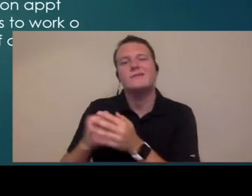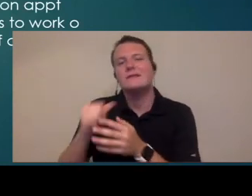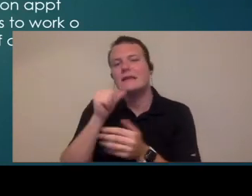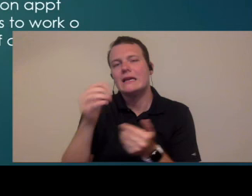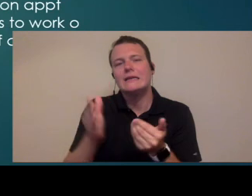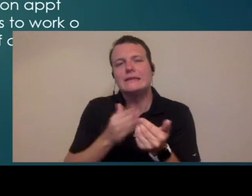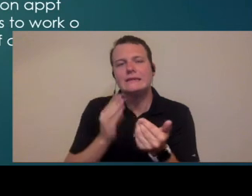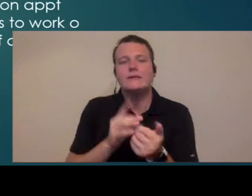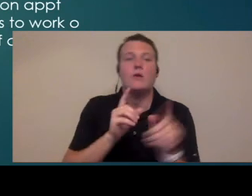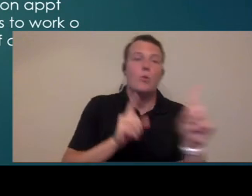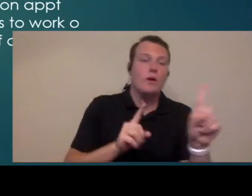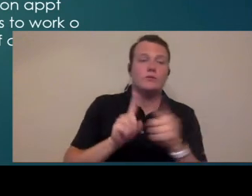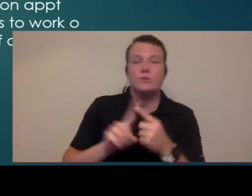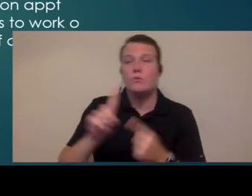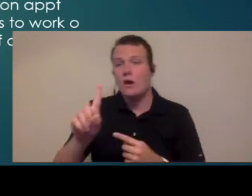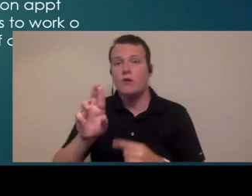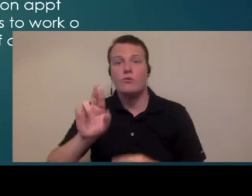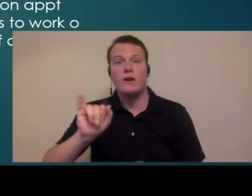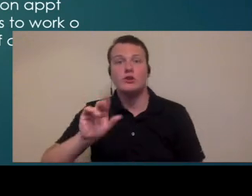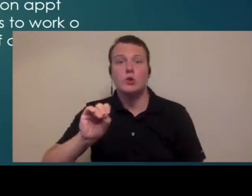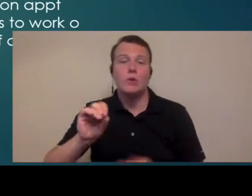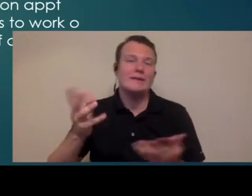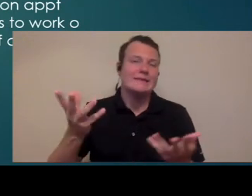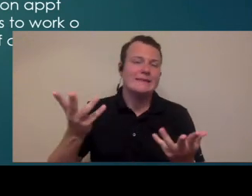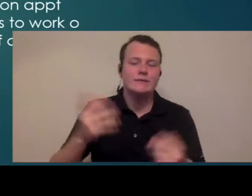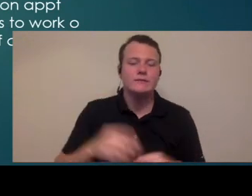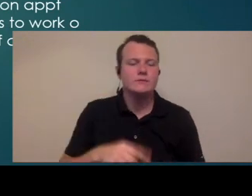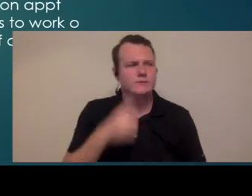as easy as kind of a one-to-one ratio I think I've got that hey staff will you